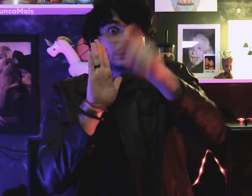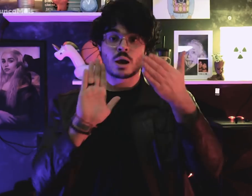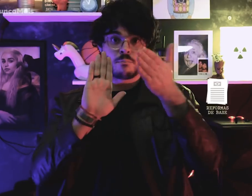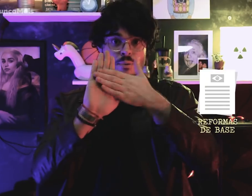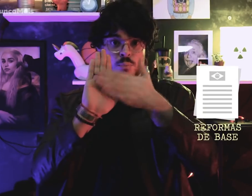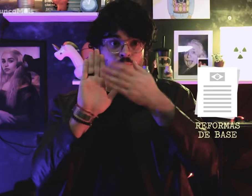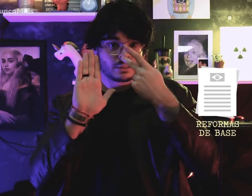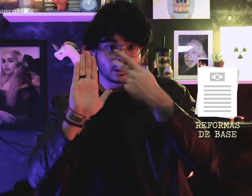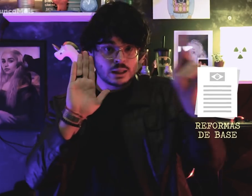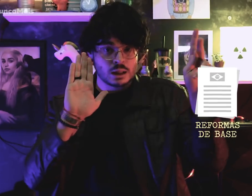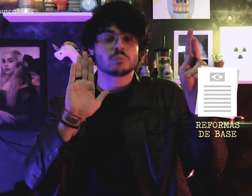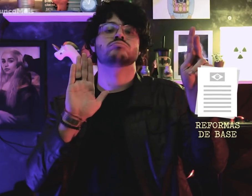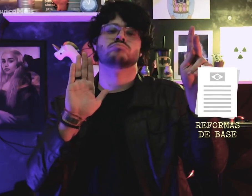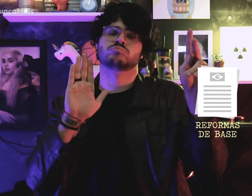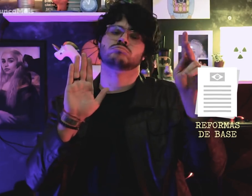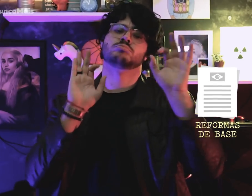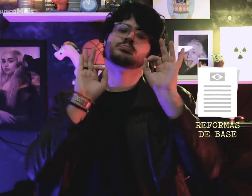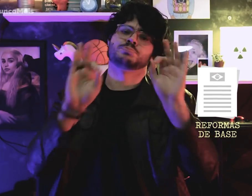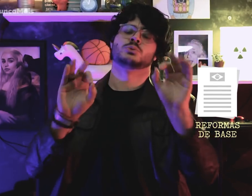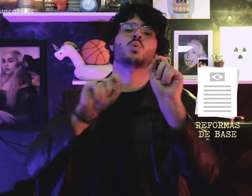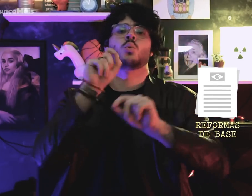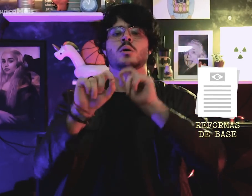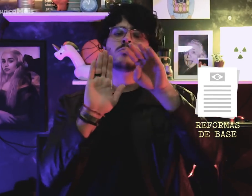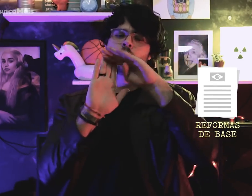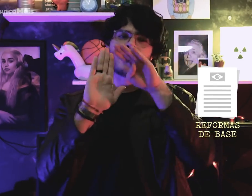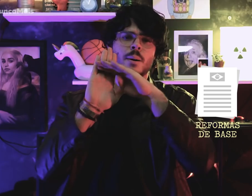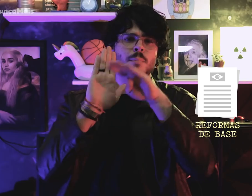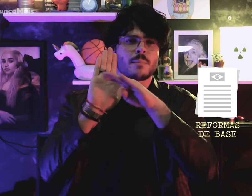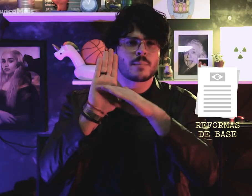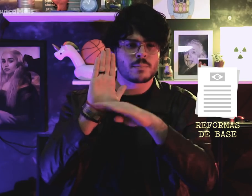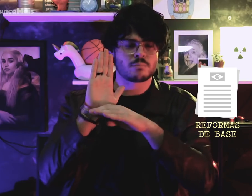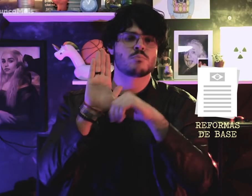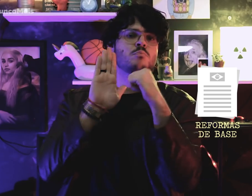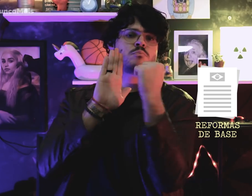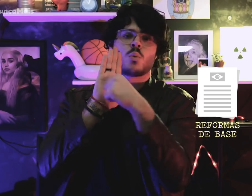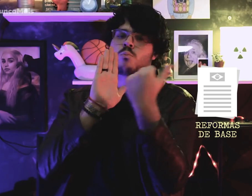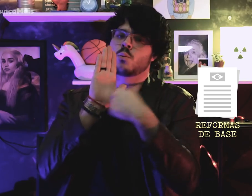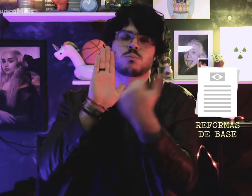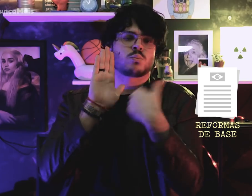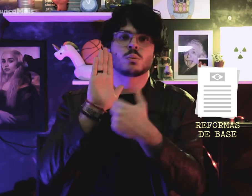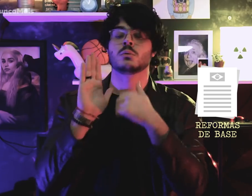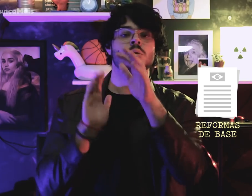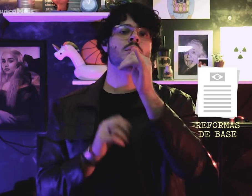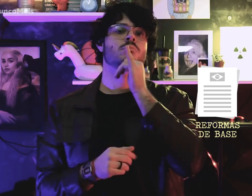His proposals were reforms, such as: